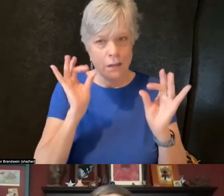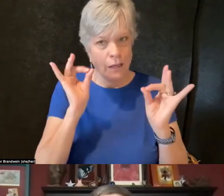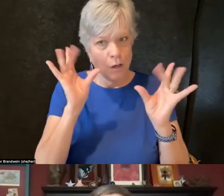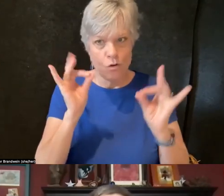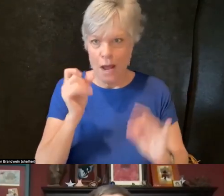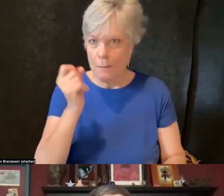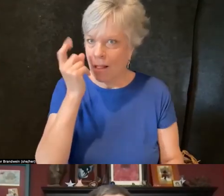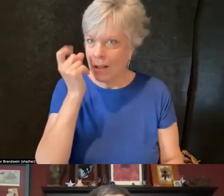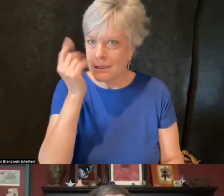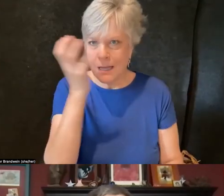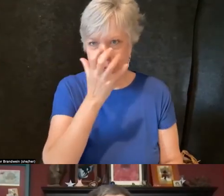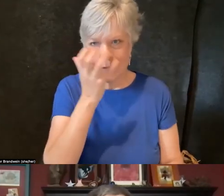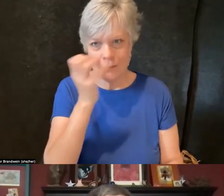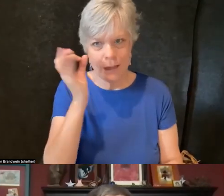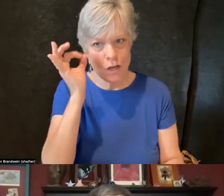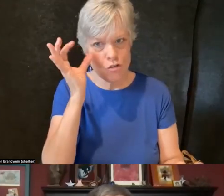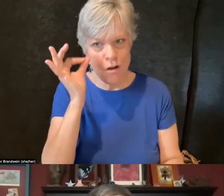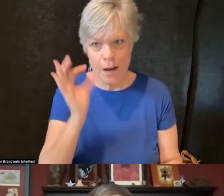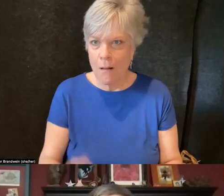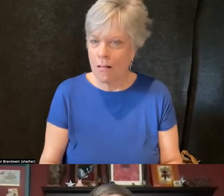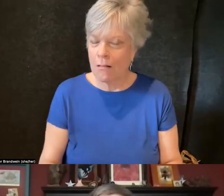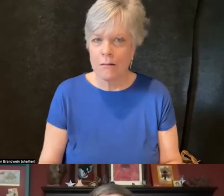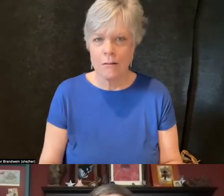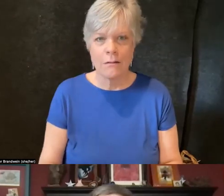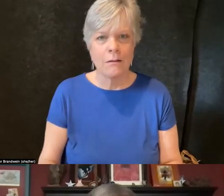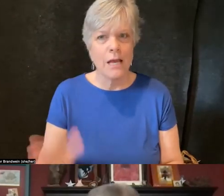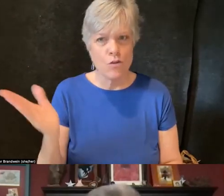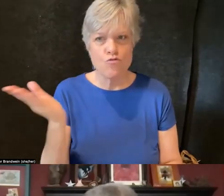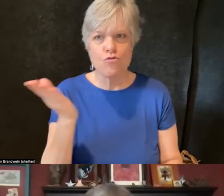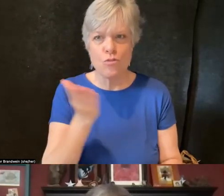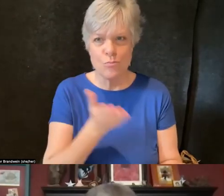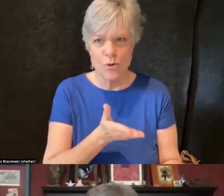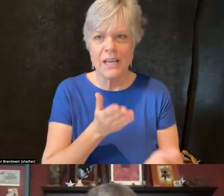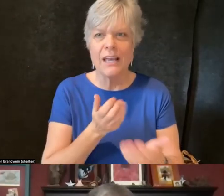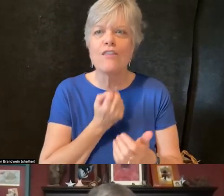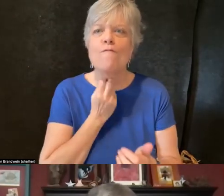and bringing the voice of the students to a symposium as well.